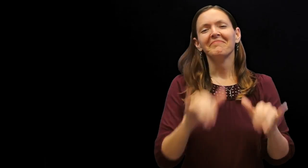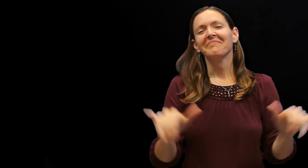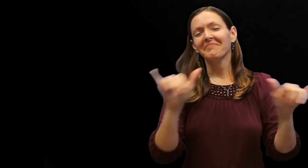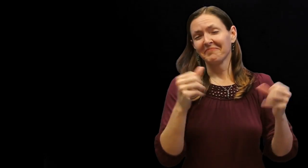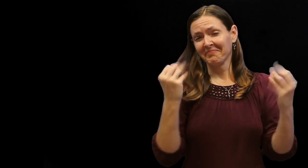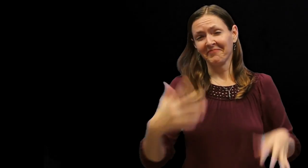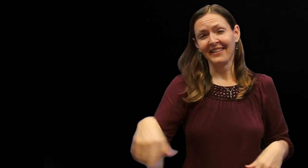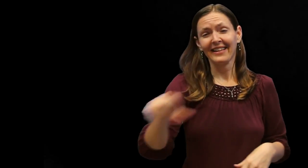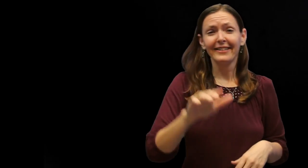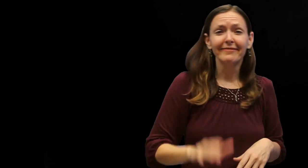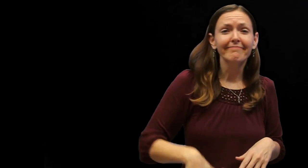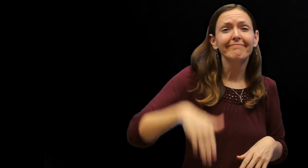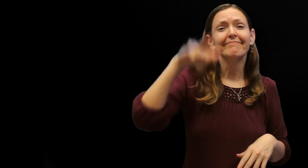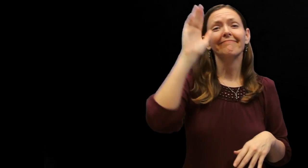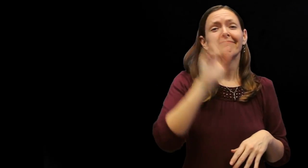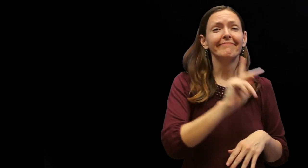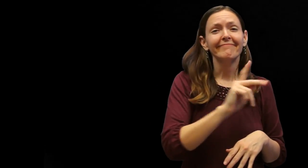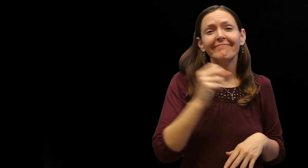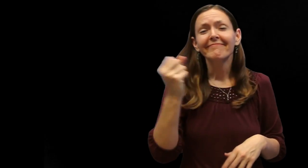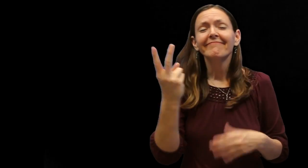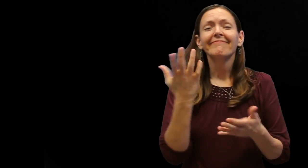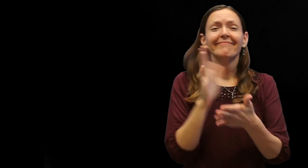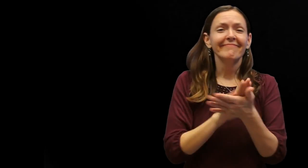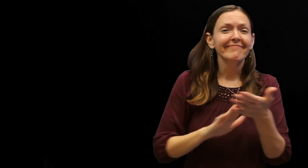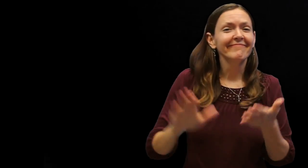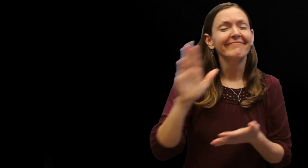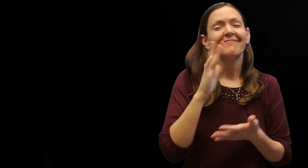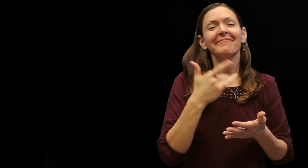Remember your schooling experience, as you went through kindergarten through high school,